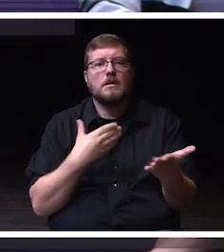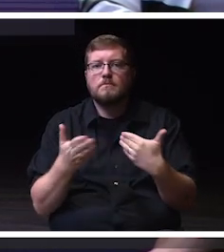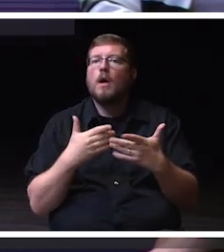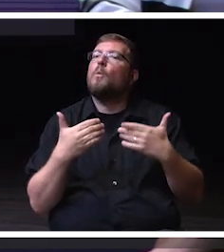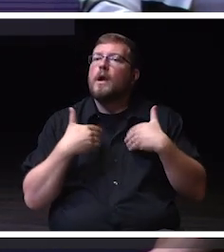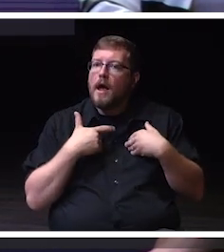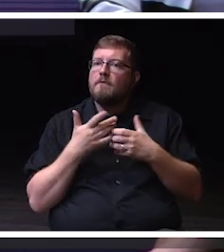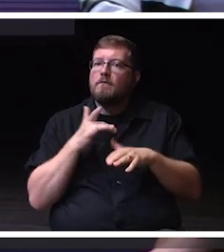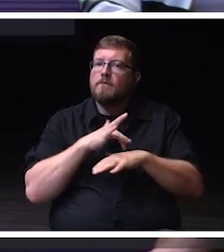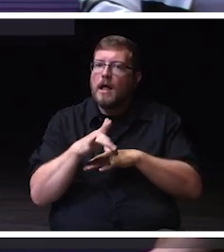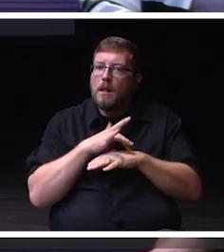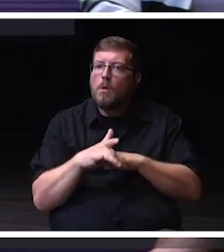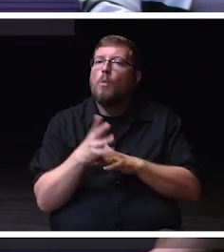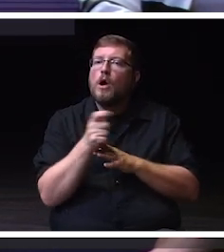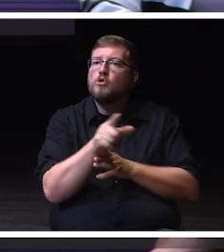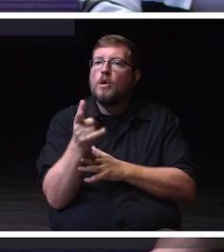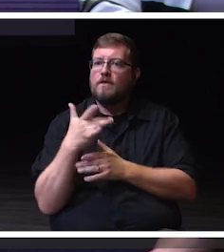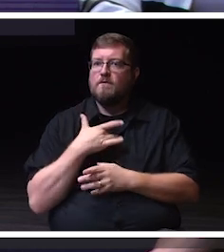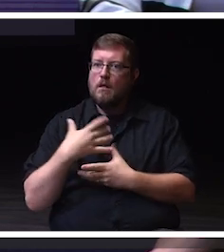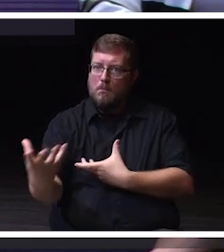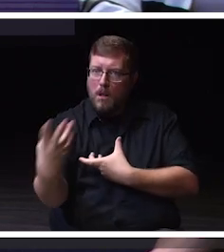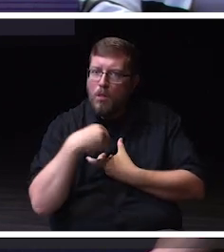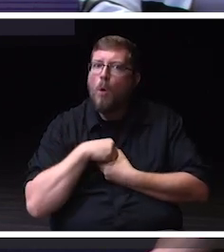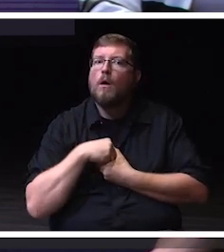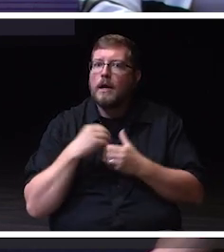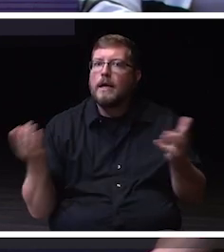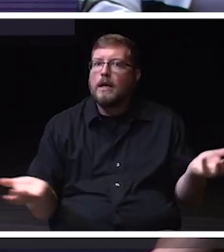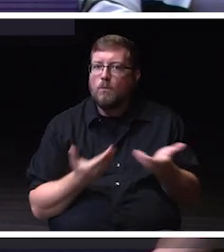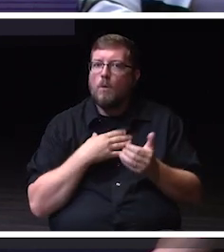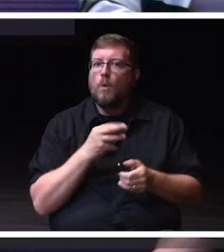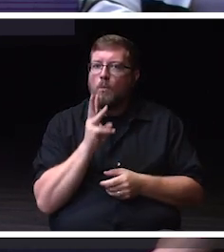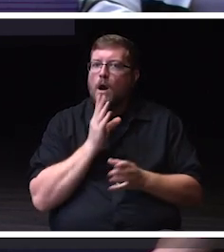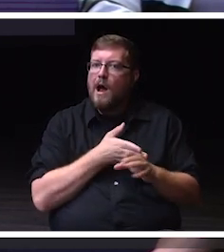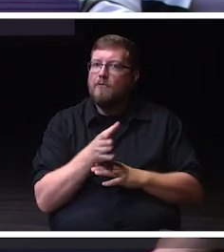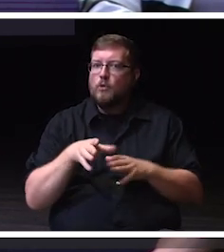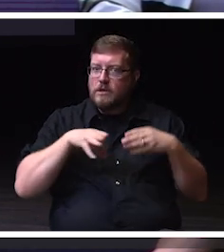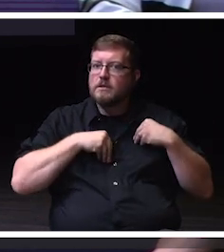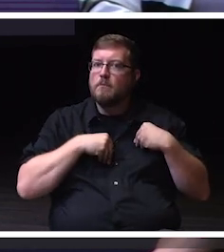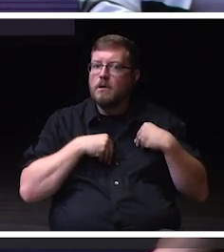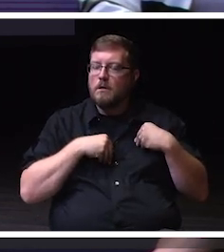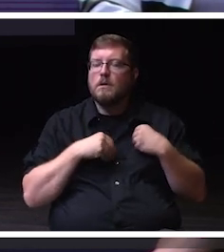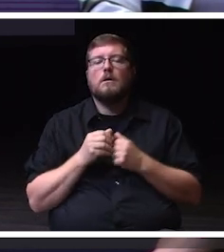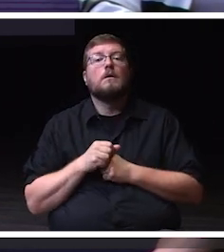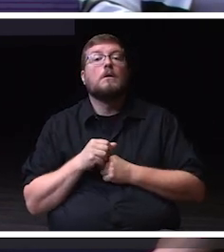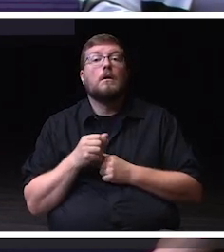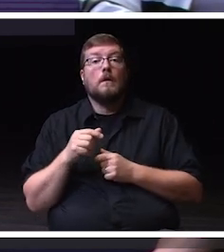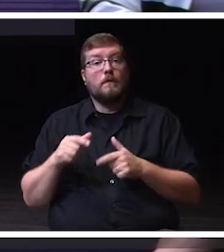they're admitted as a graduate student here at Whitewater. Also, in the Lifelong Learning Room, we're really excited